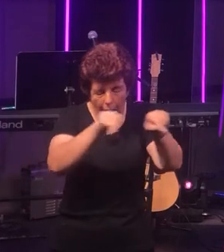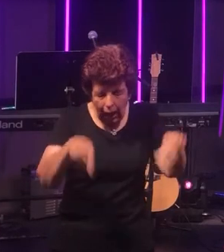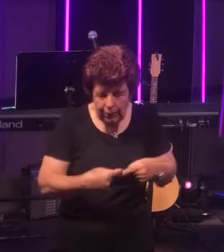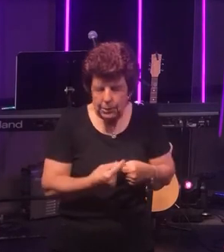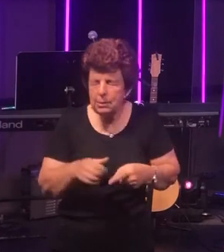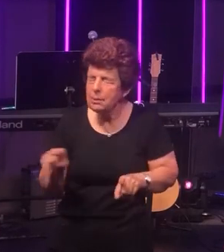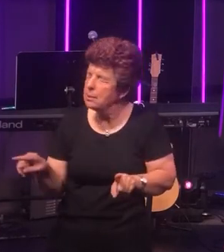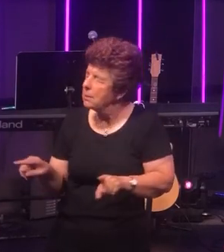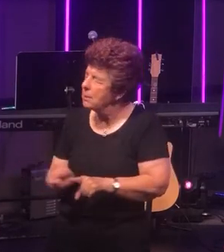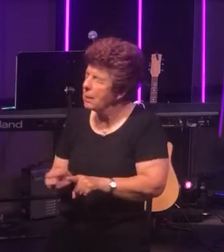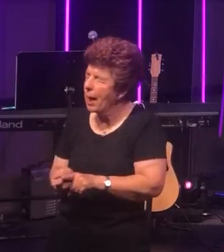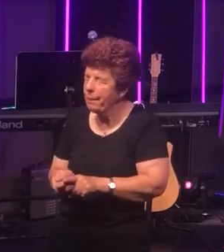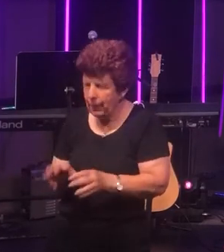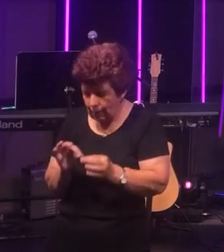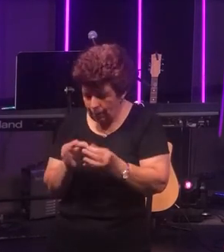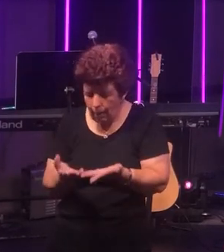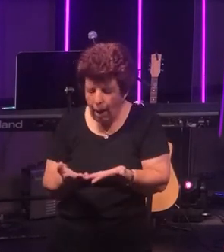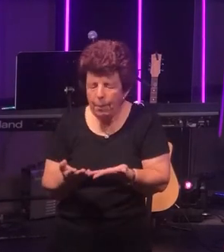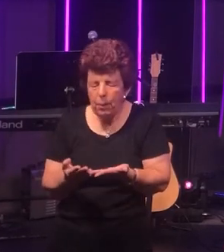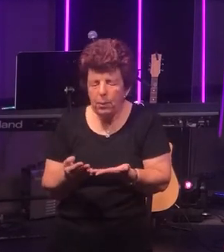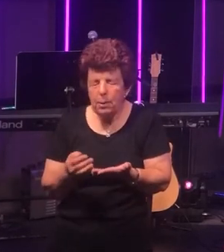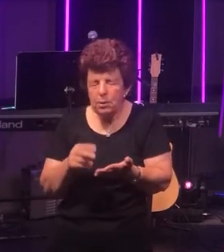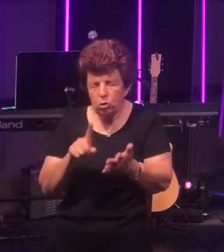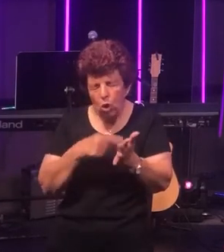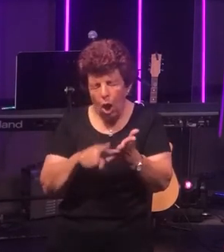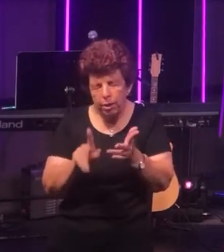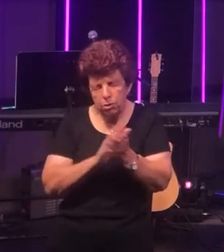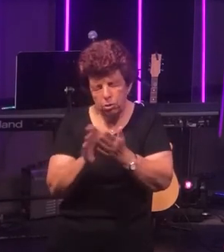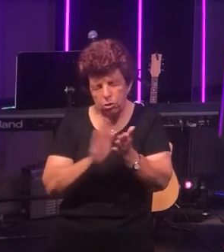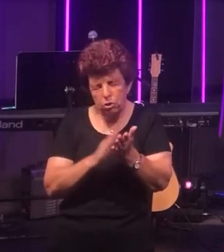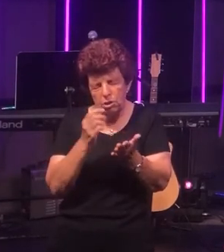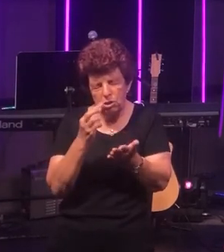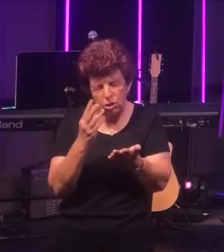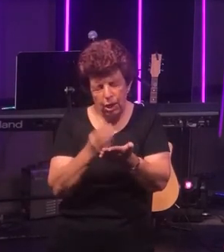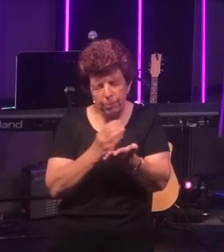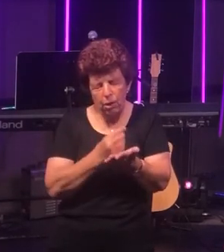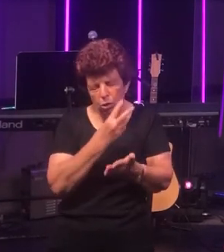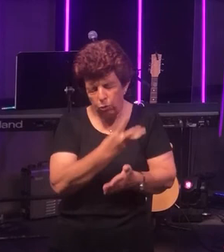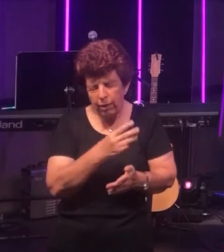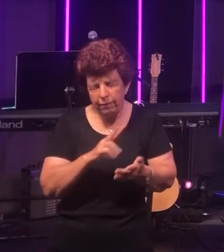Just like that well-known verse in John 3:16 "For God so loved the world